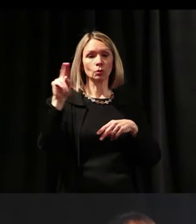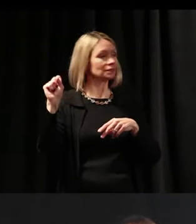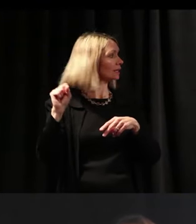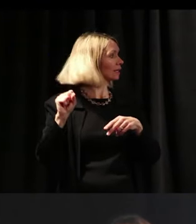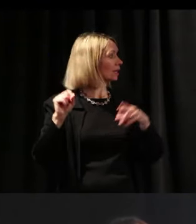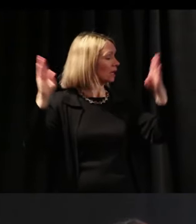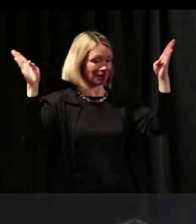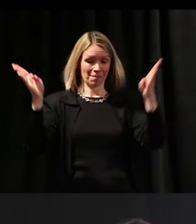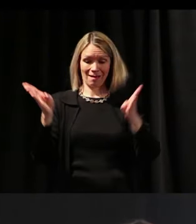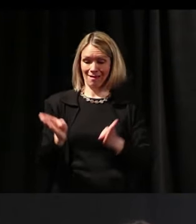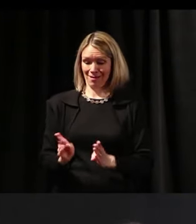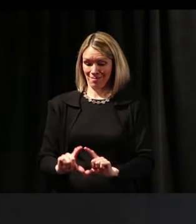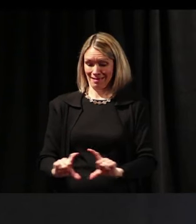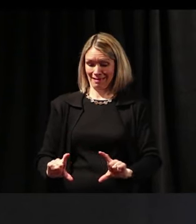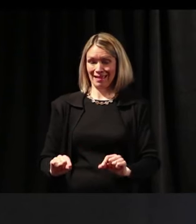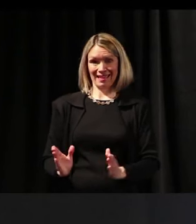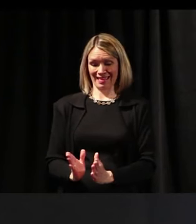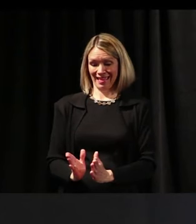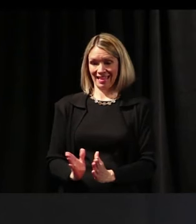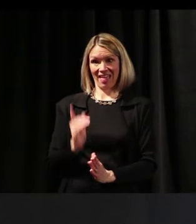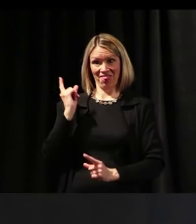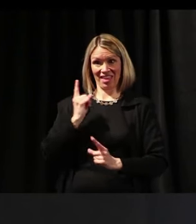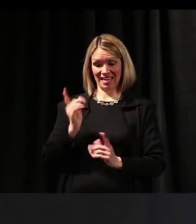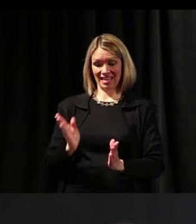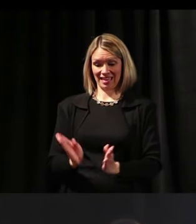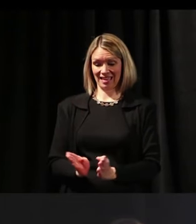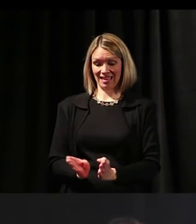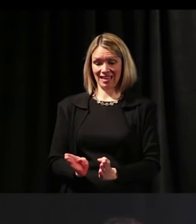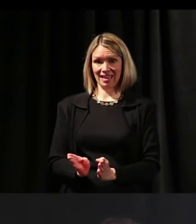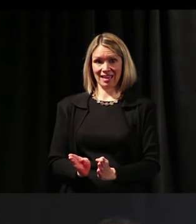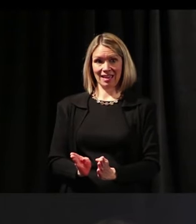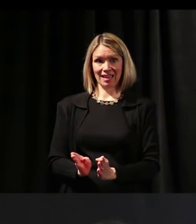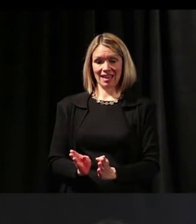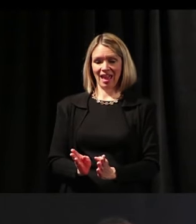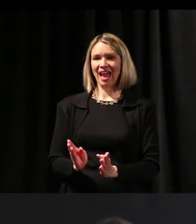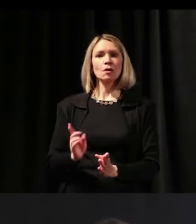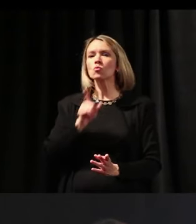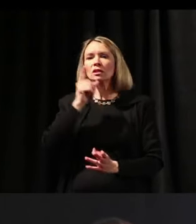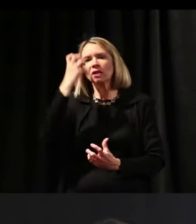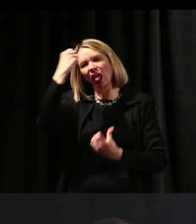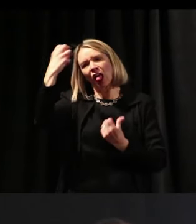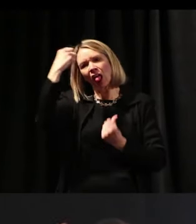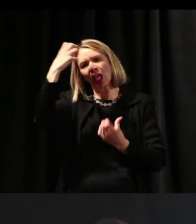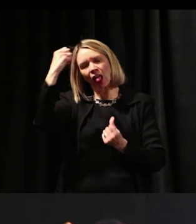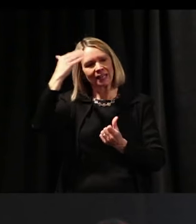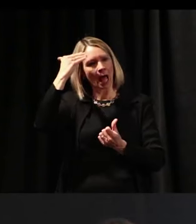the bottom of this taxonomy, the lowest level thinking is remembering and just memorizing knowledge.